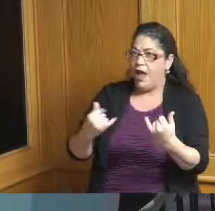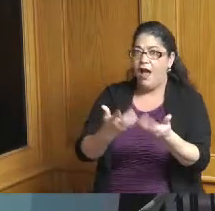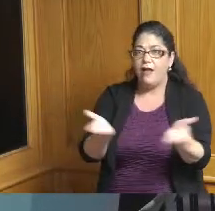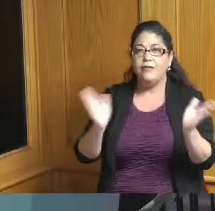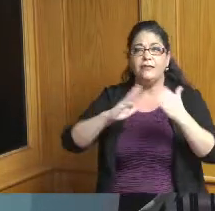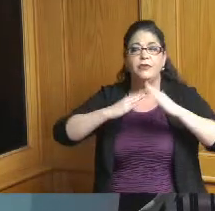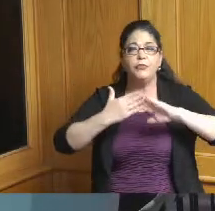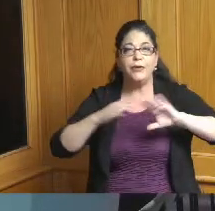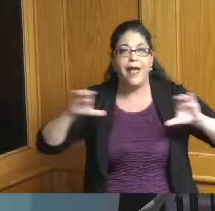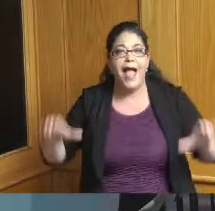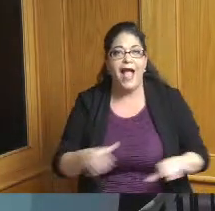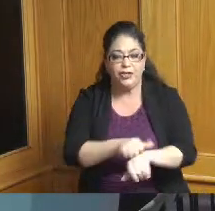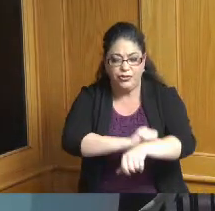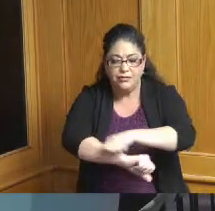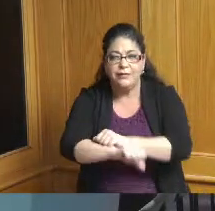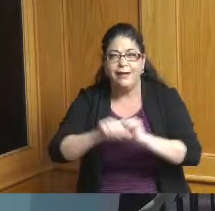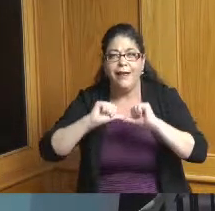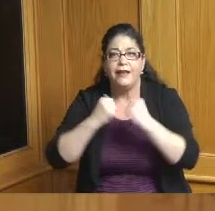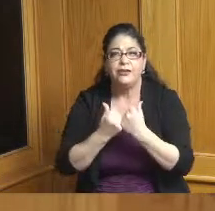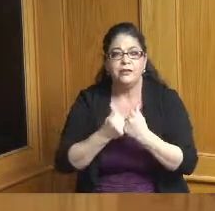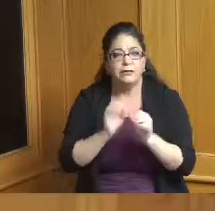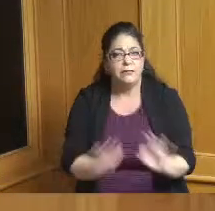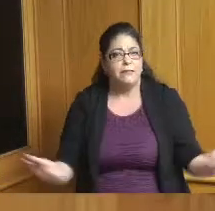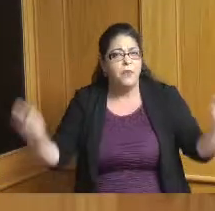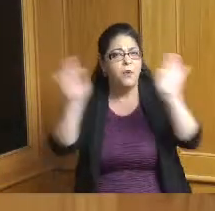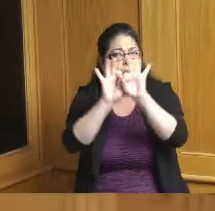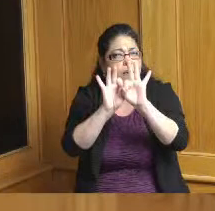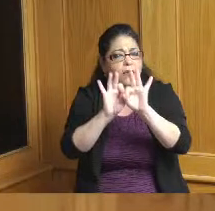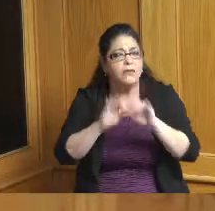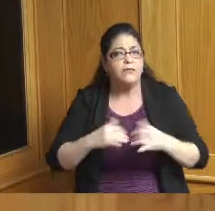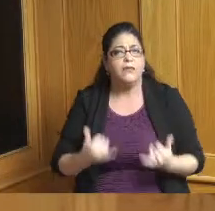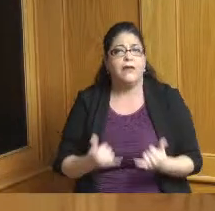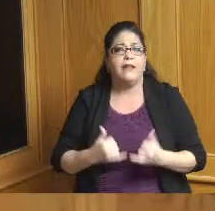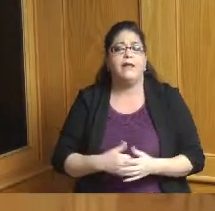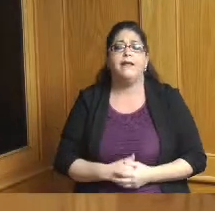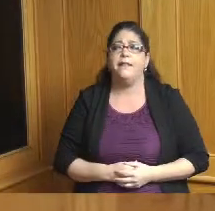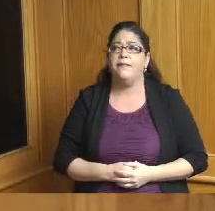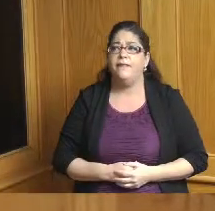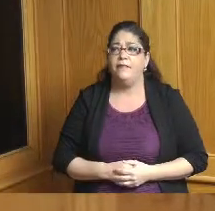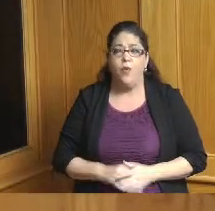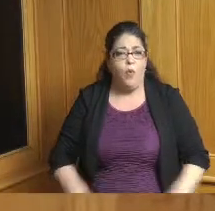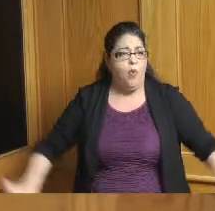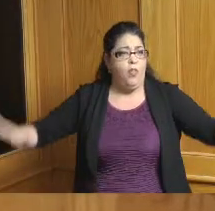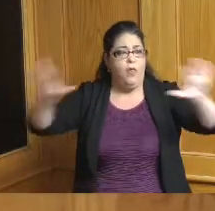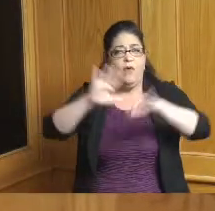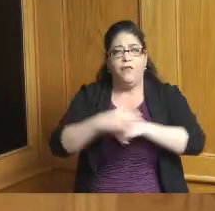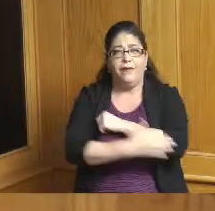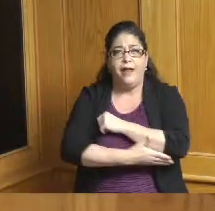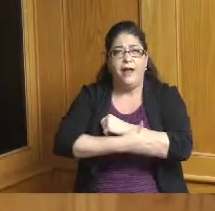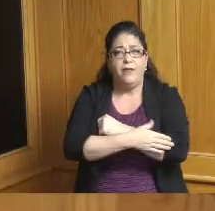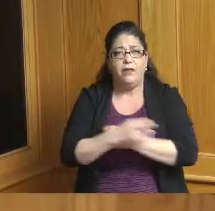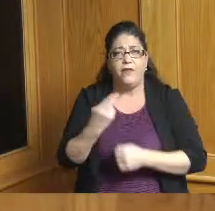Community Action Agency is critical in our entire county and so I think bringing your